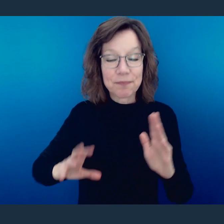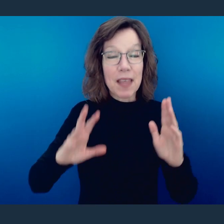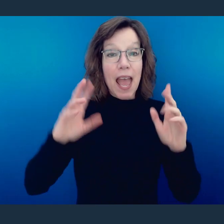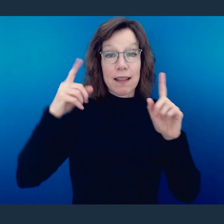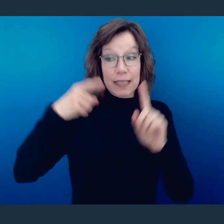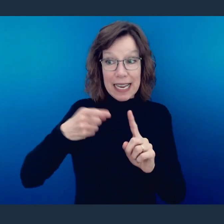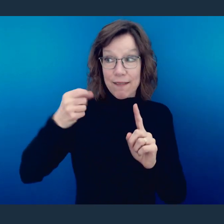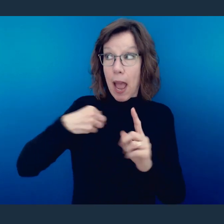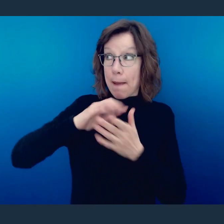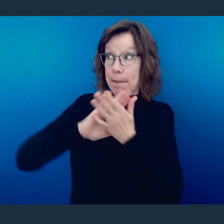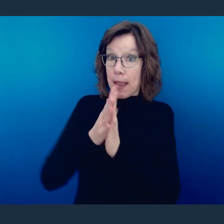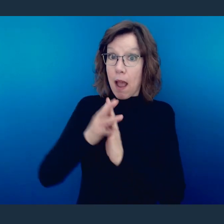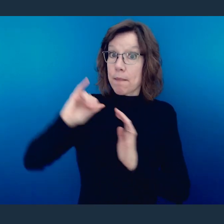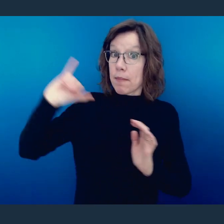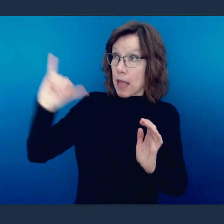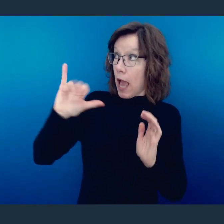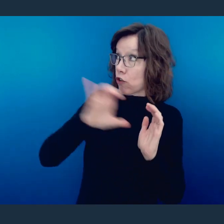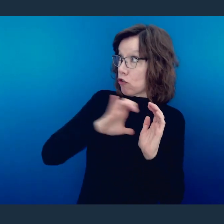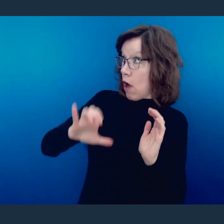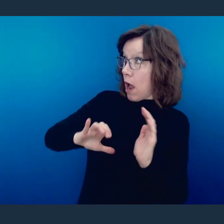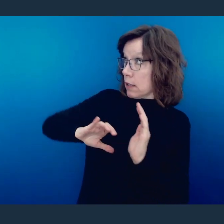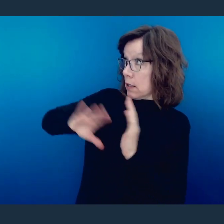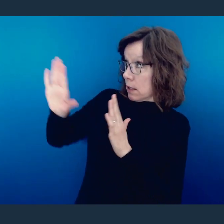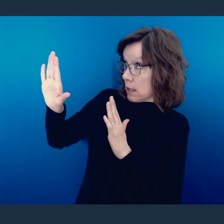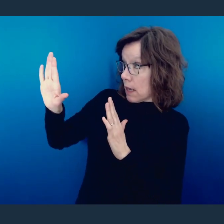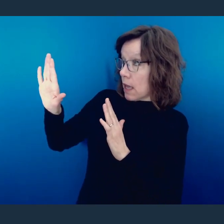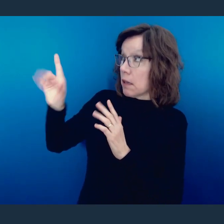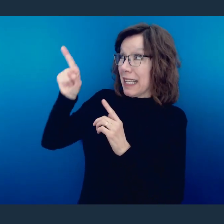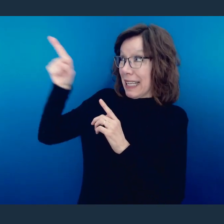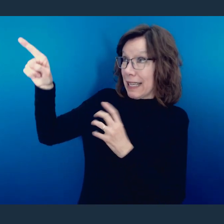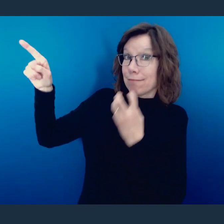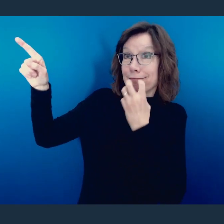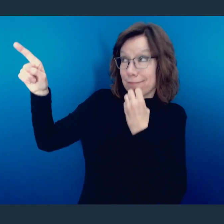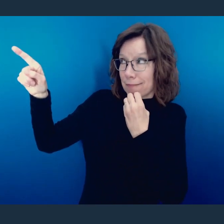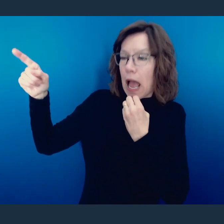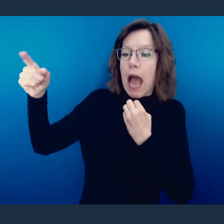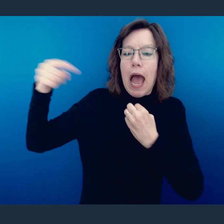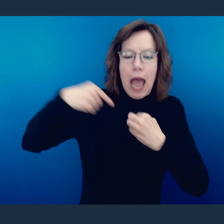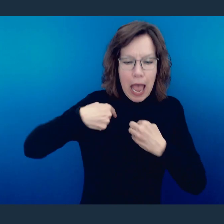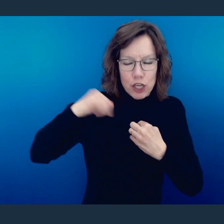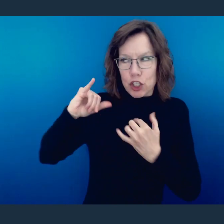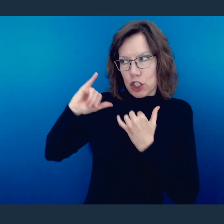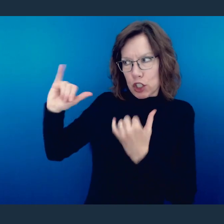is, the more that we become like Christ, the more we seek to take care or meet the needs